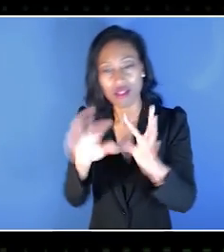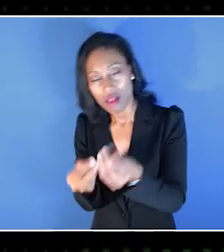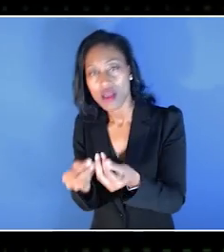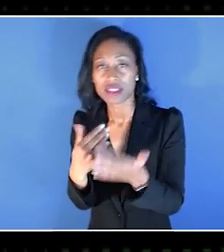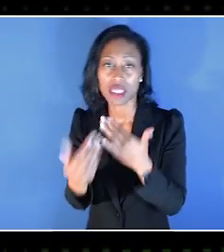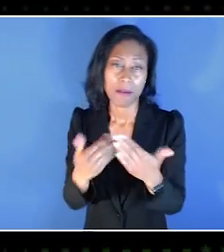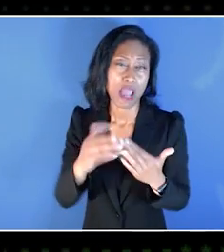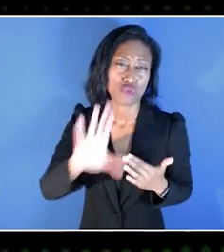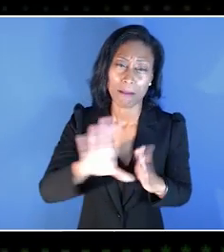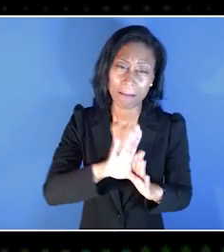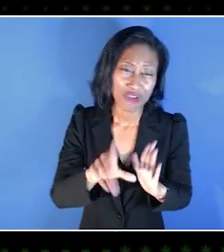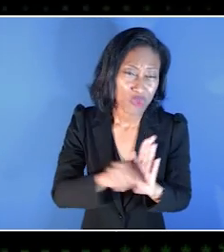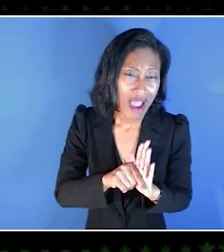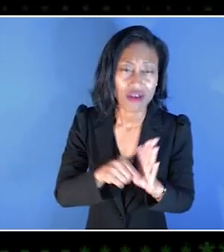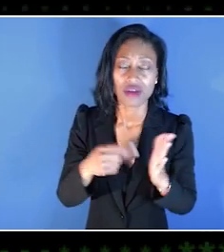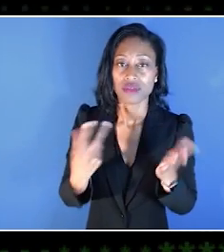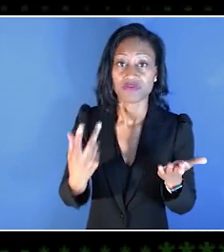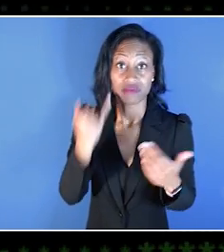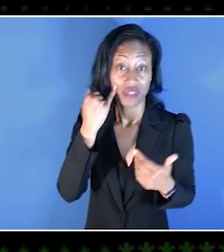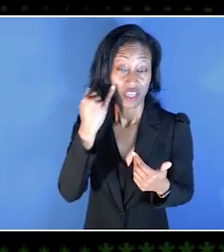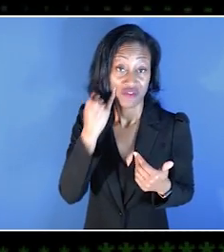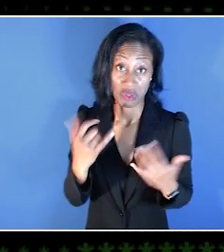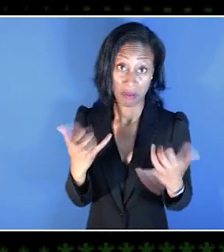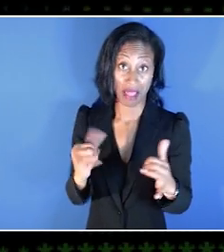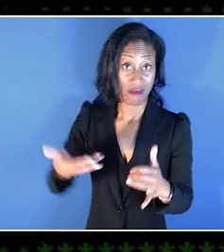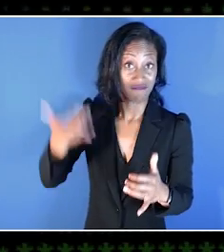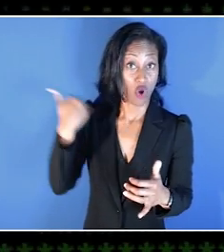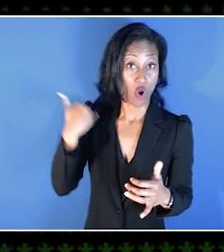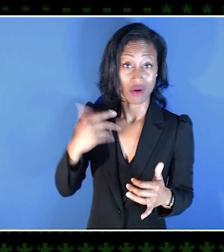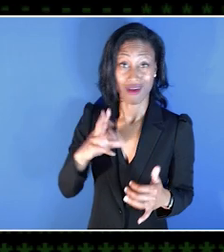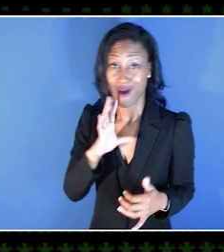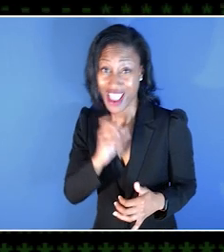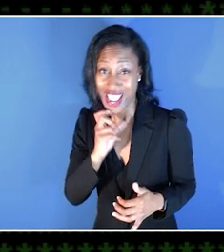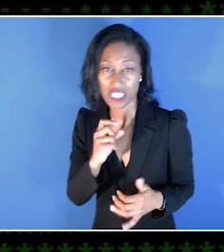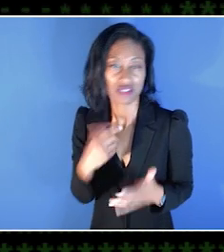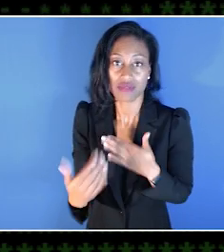no matter what their background is, no matter if they played games before or how old they are.